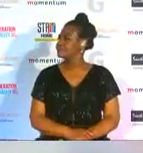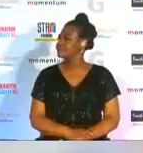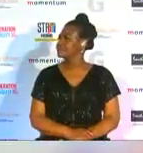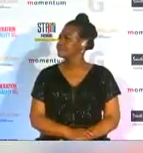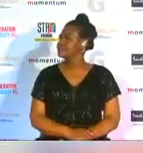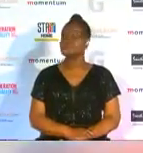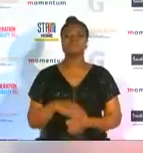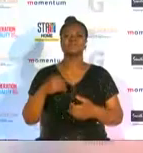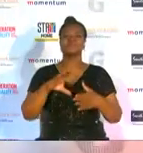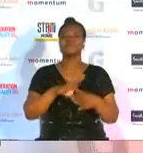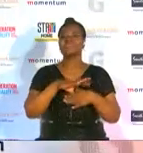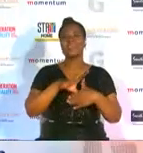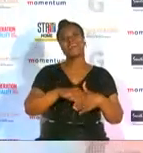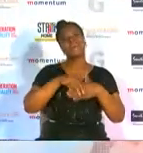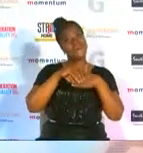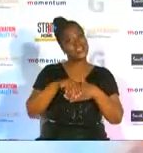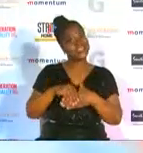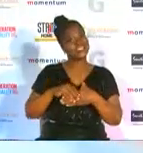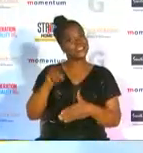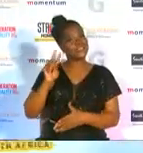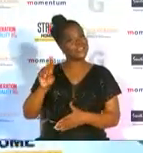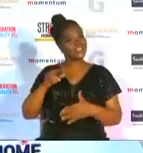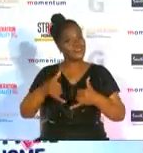congratulations virginia on your award for this evening